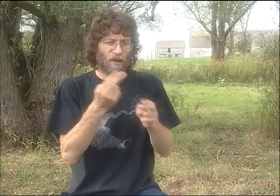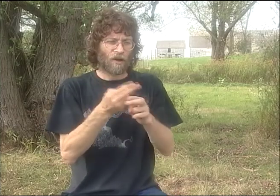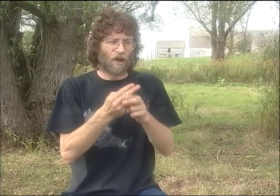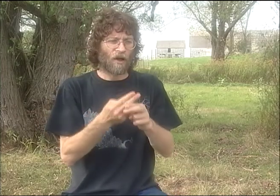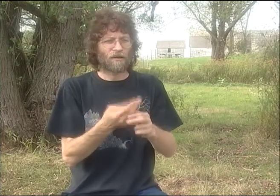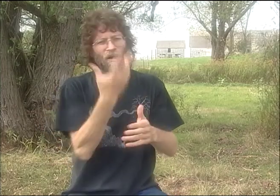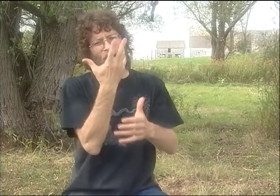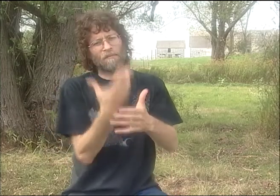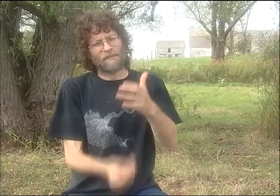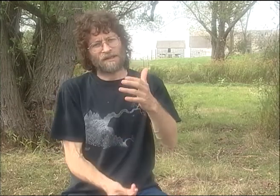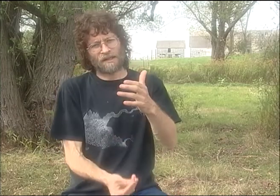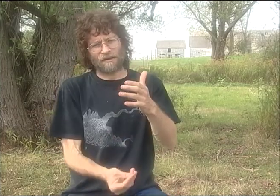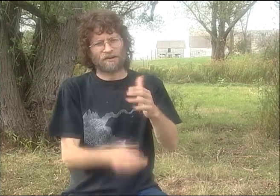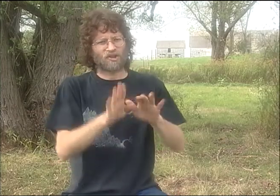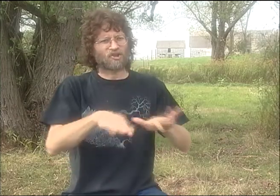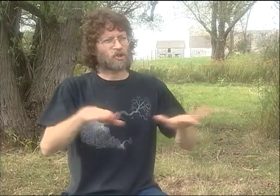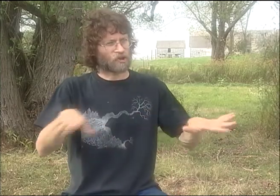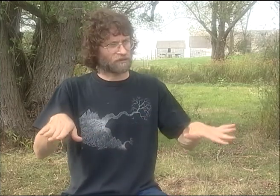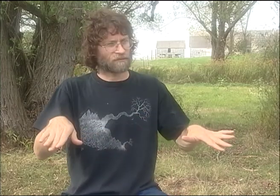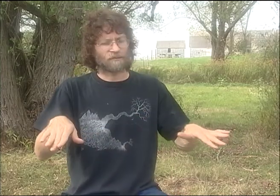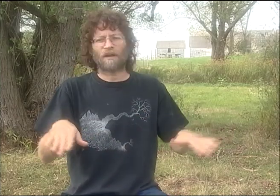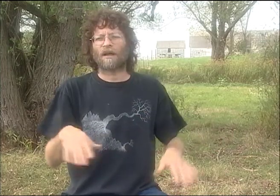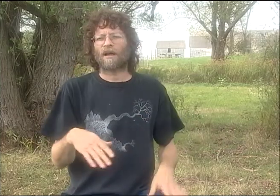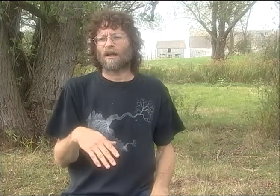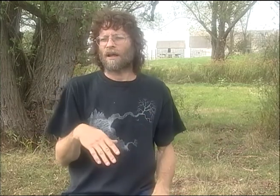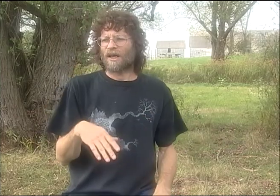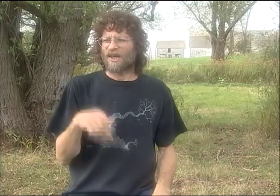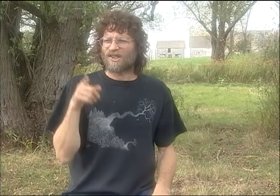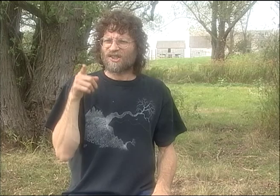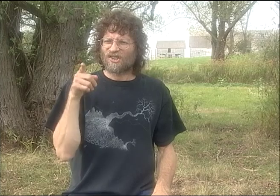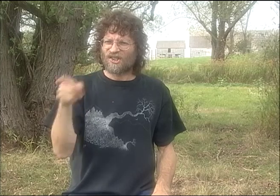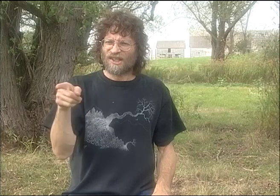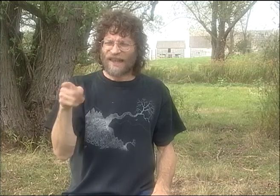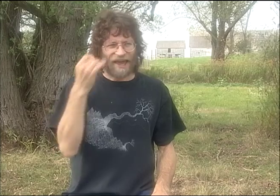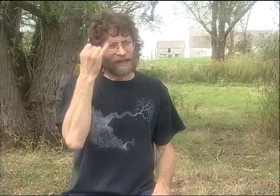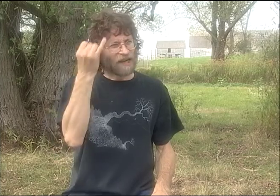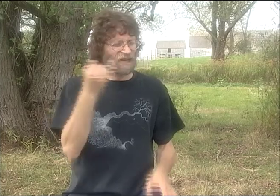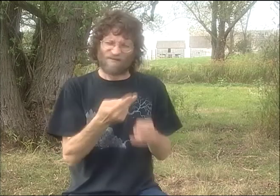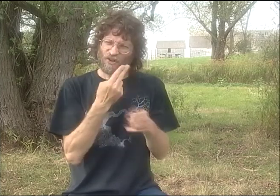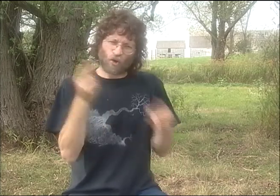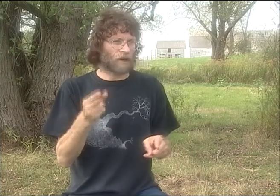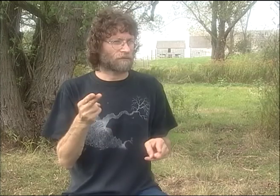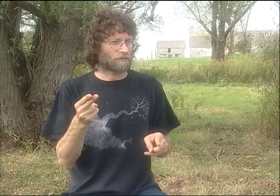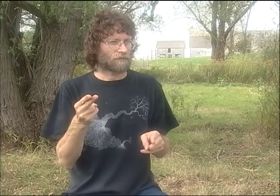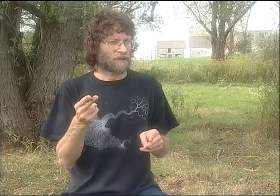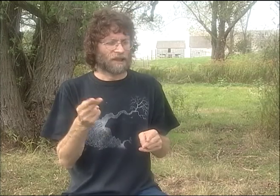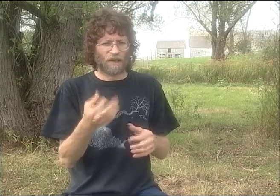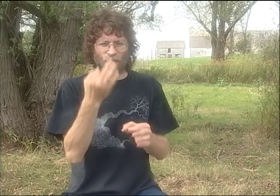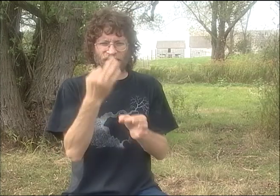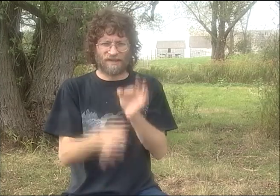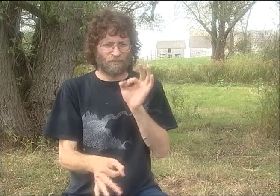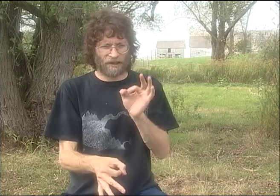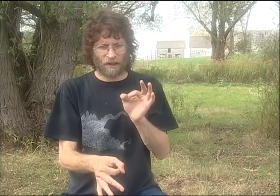WELL, IT'S INTERESTING. THIS OTHER POEM THAT DEBBIE AND I CREATED TOGETHER CALLED "MISSING CHILDREN."